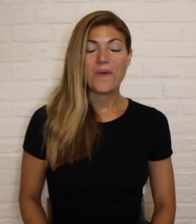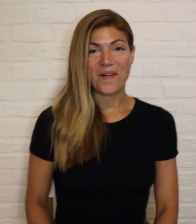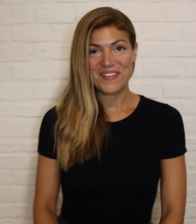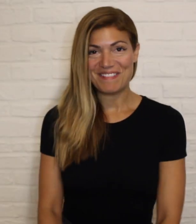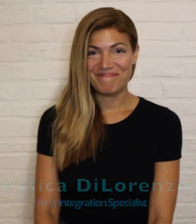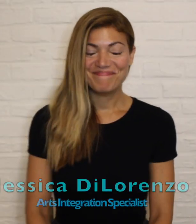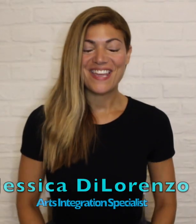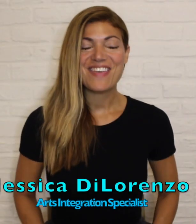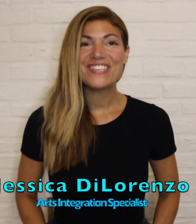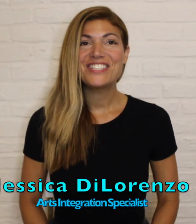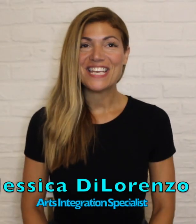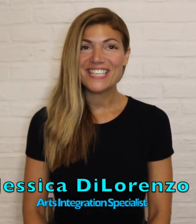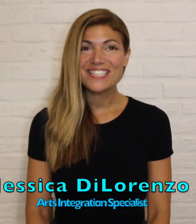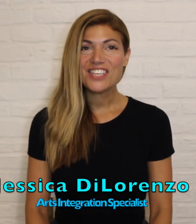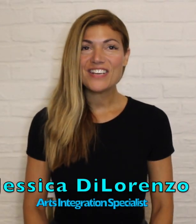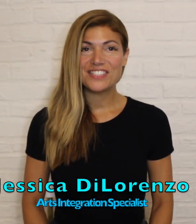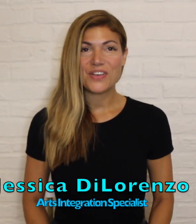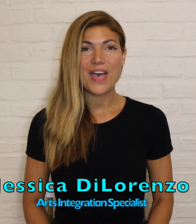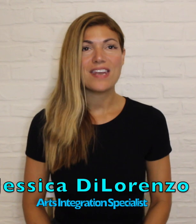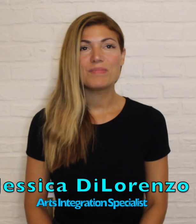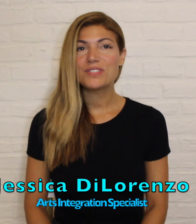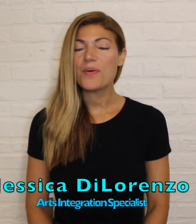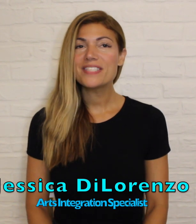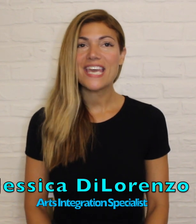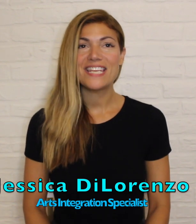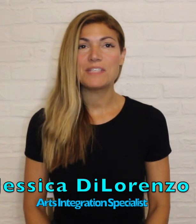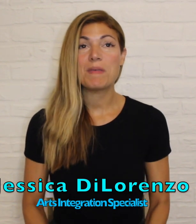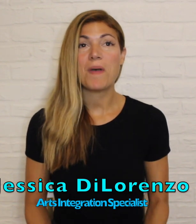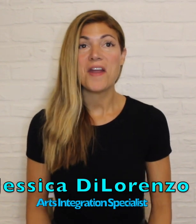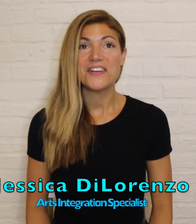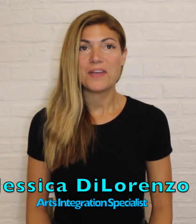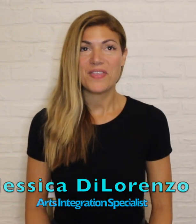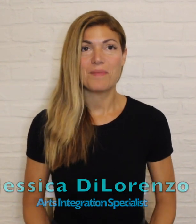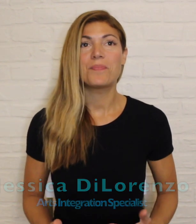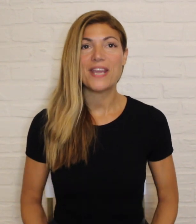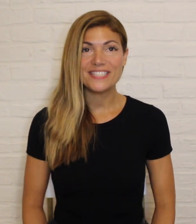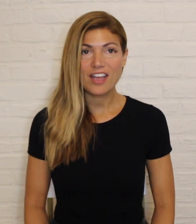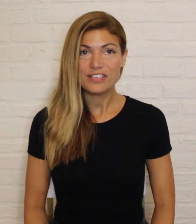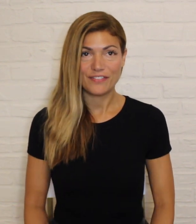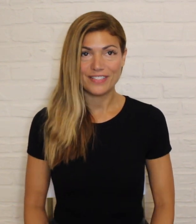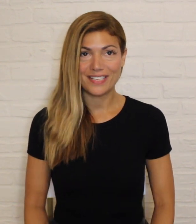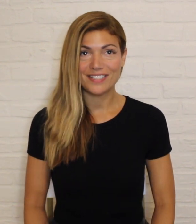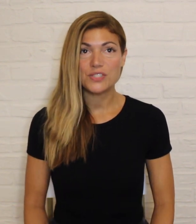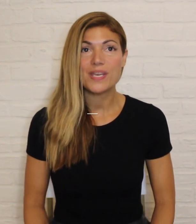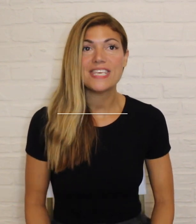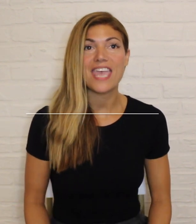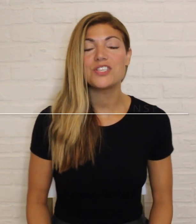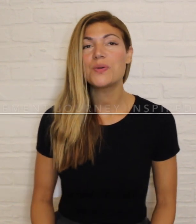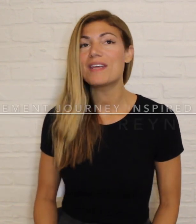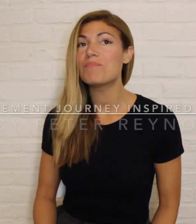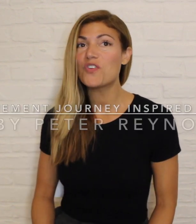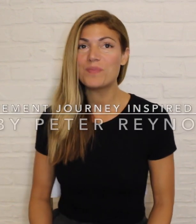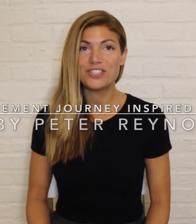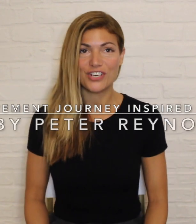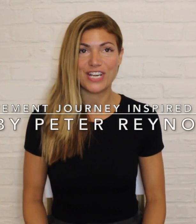Welcome! My name is Jessica DiLorenzo and I'm so excited to be partnering with Embracing Our Differences to engage you in a movement journey